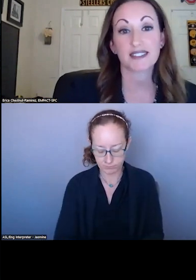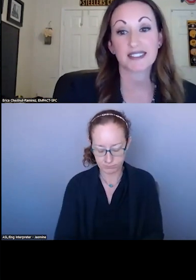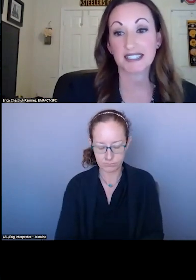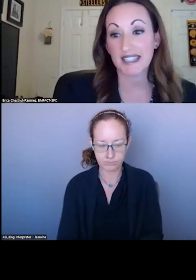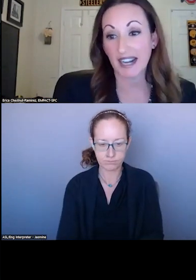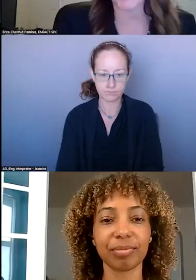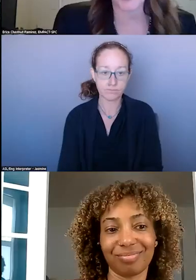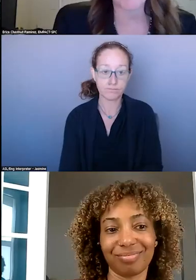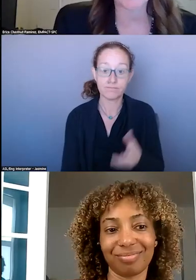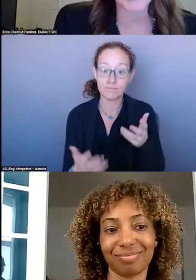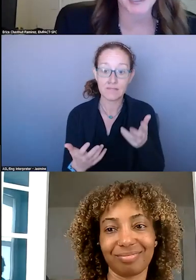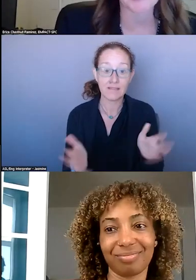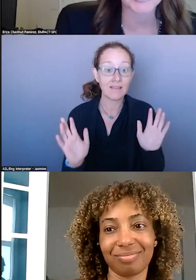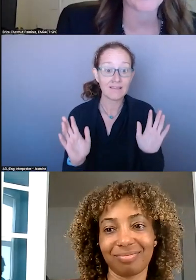THAT IS IT. I KNOW I AM OUT OF TIME.